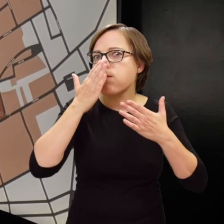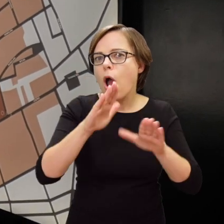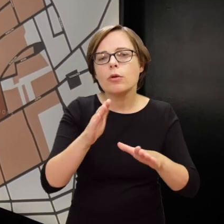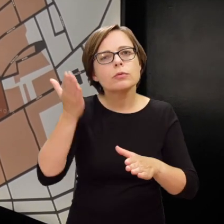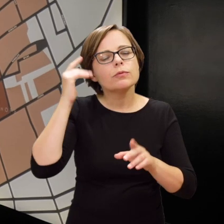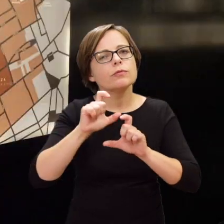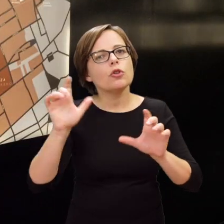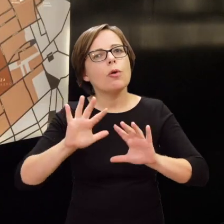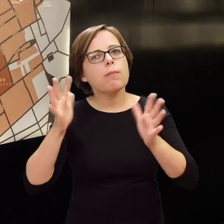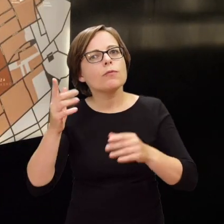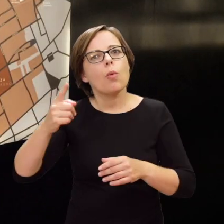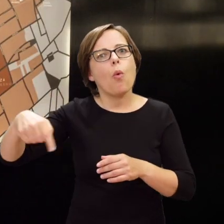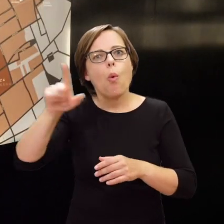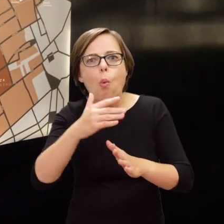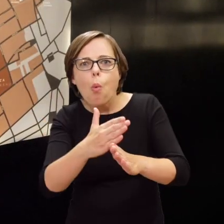on which the locations of their hideouts have been marked.